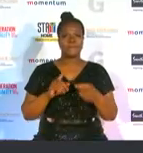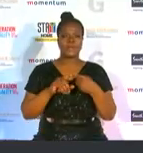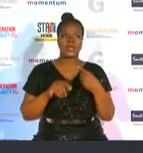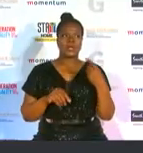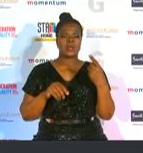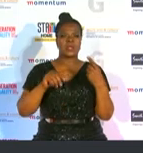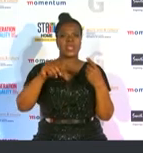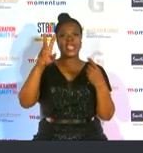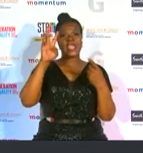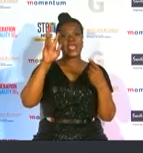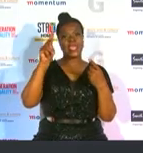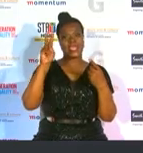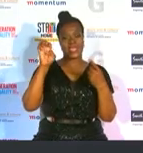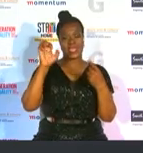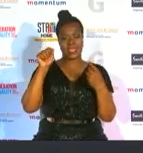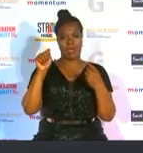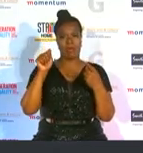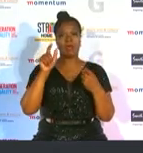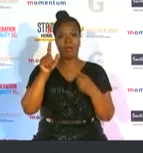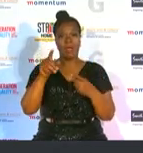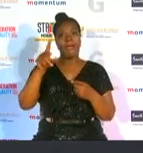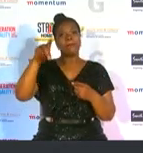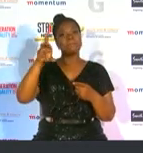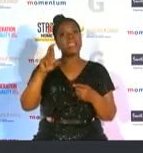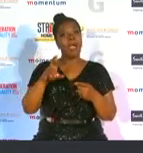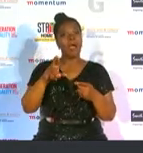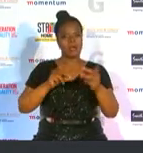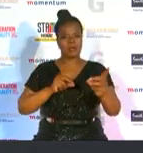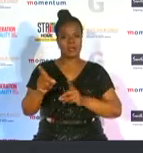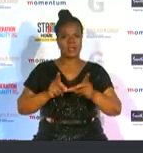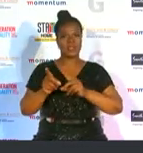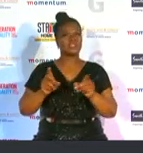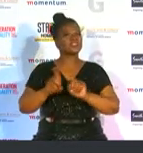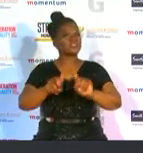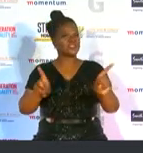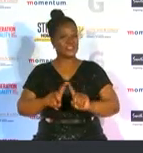an incredible pr director daily launched various campaigns with the netbank cup